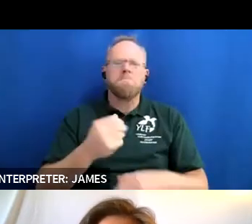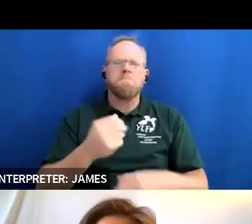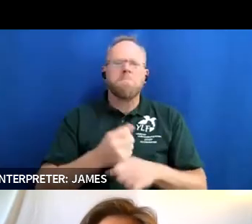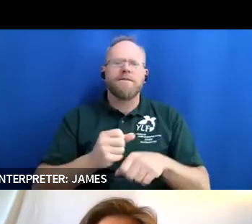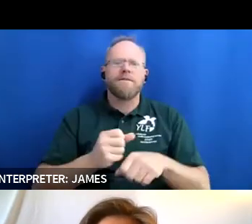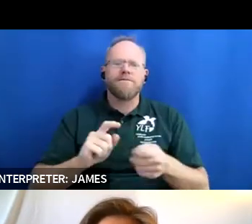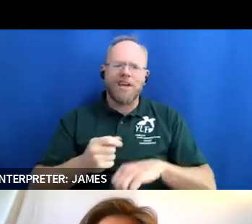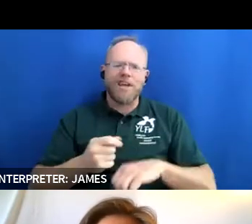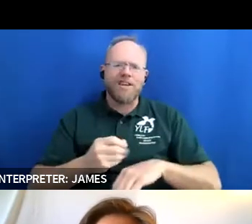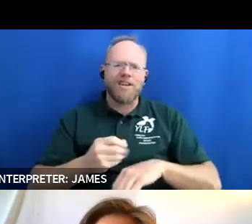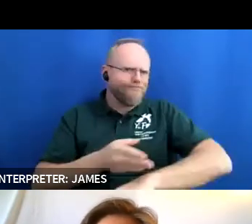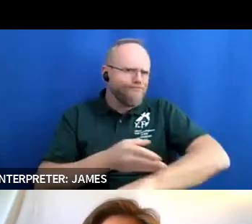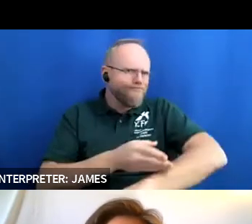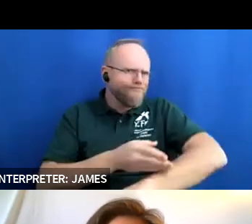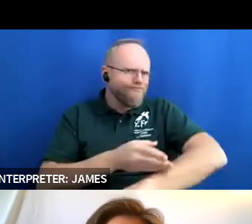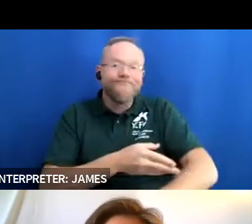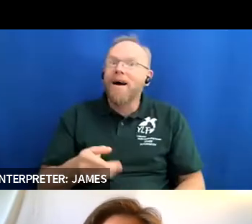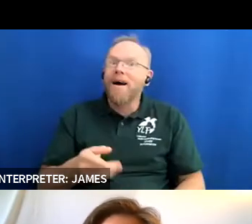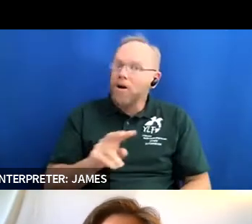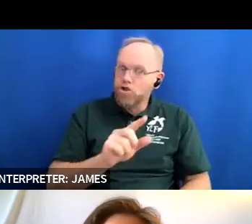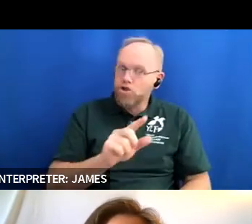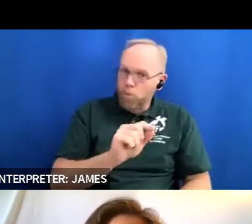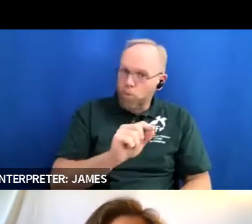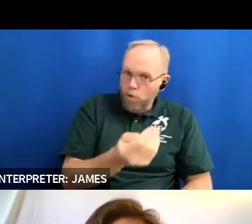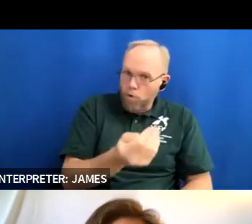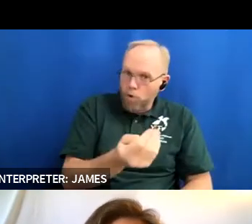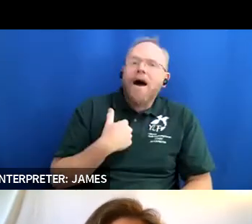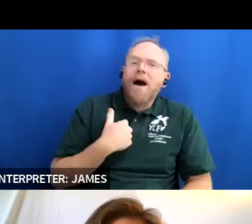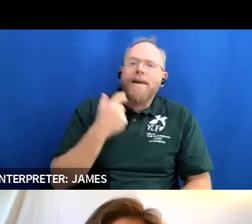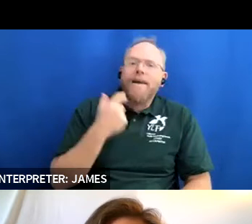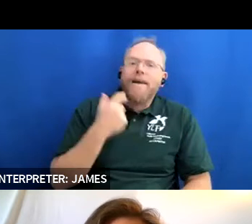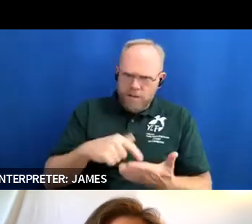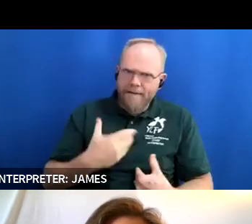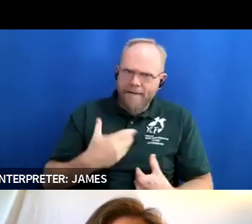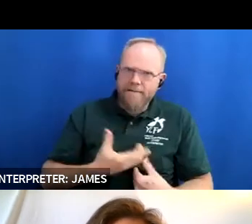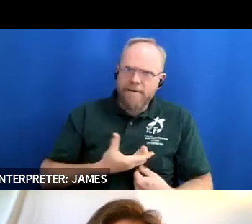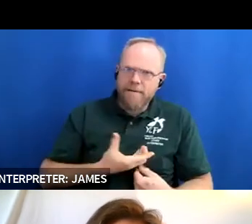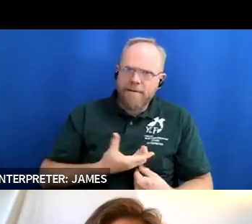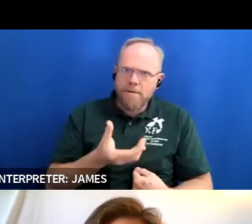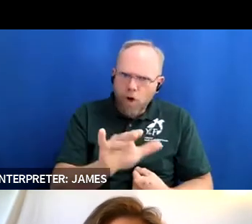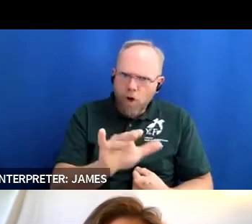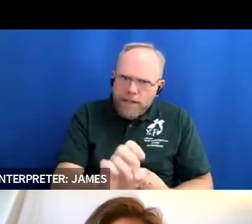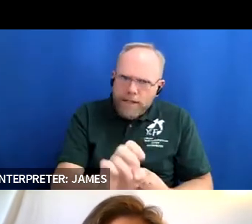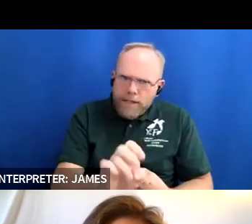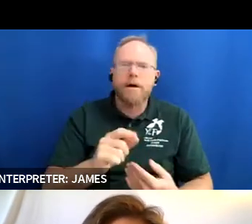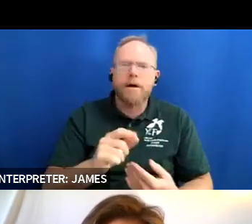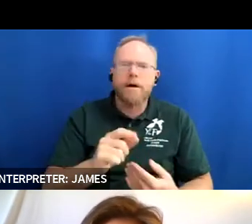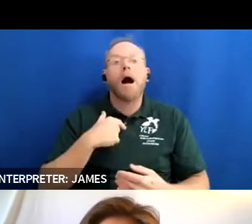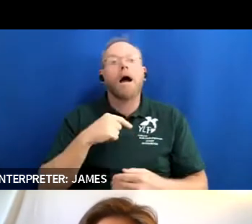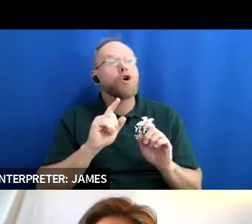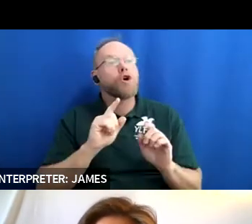of my situation i made it better for myself um i was able to get um the diagnosis that was true to